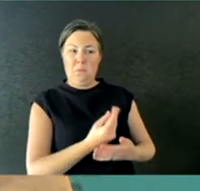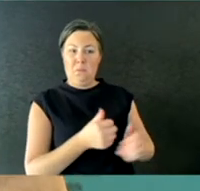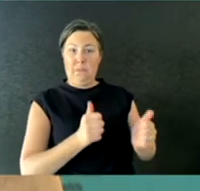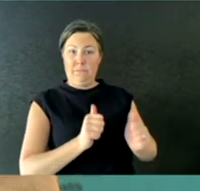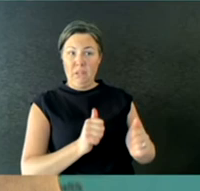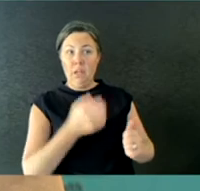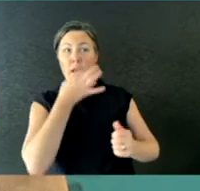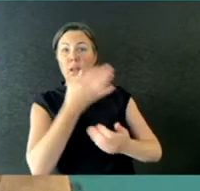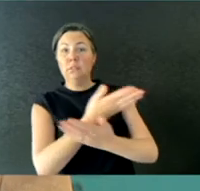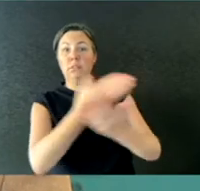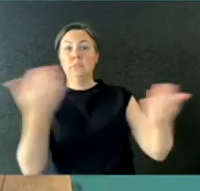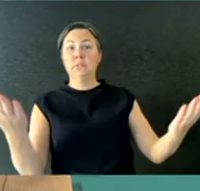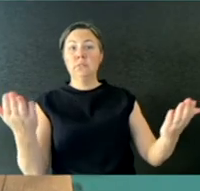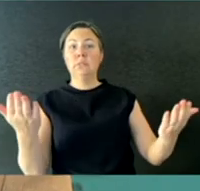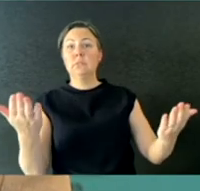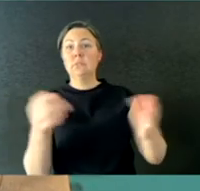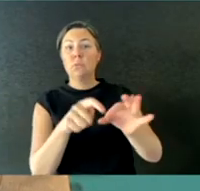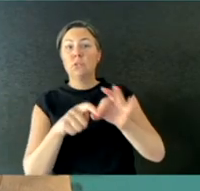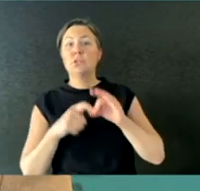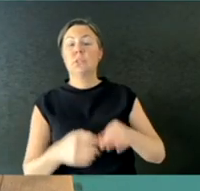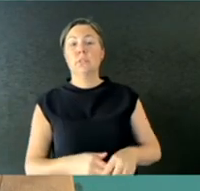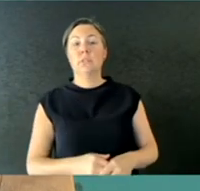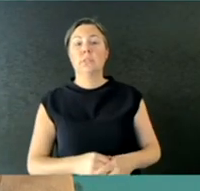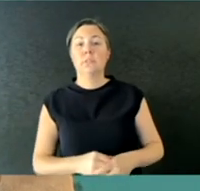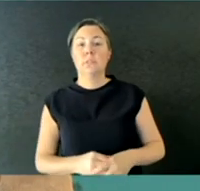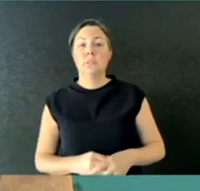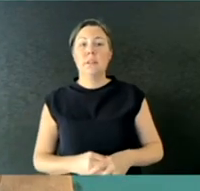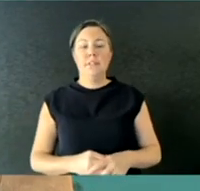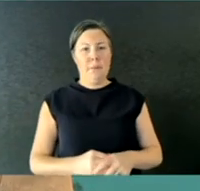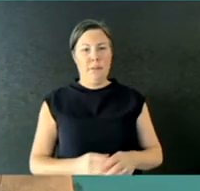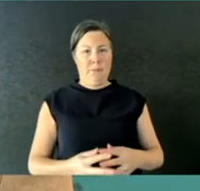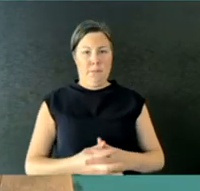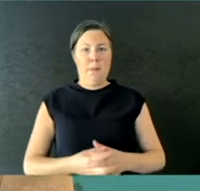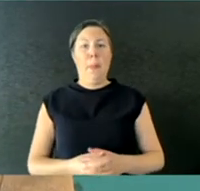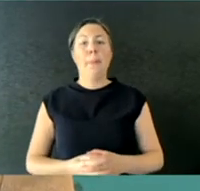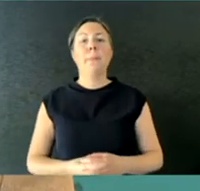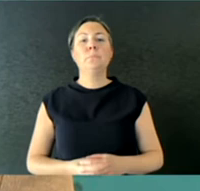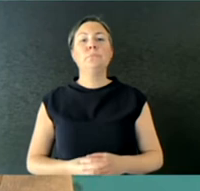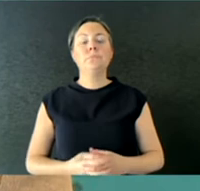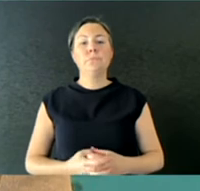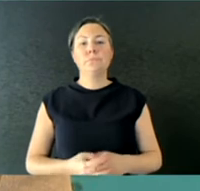Great, thank you. If as part of the contact tracing interview someone was to reveal that they'd breached